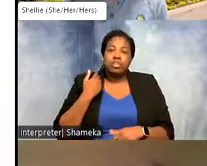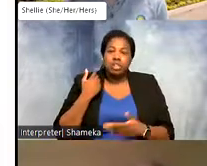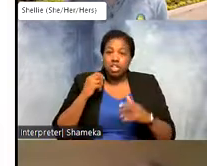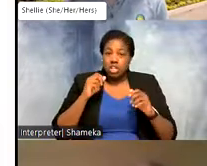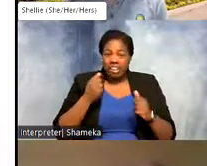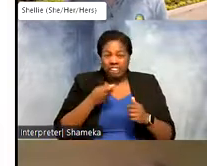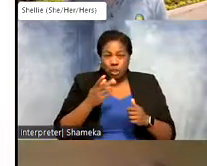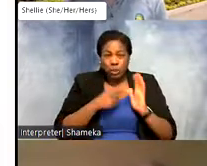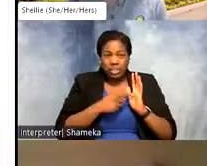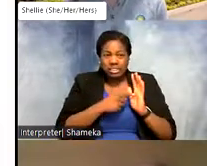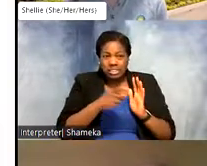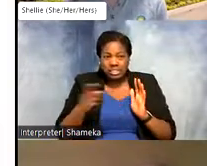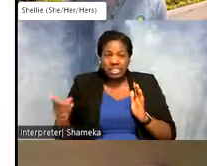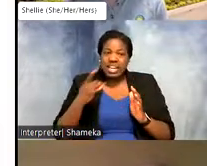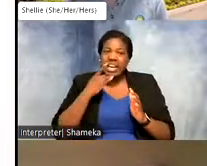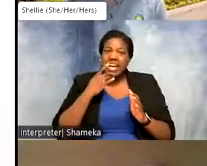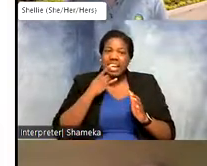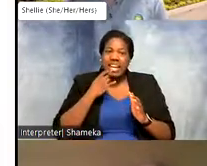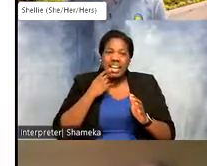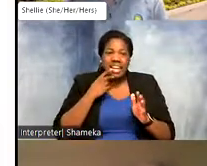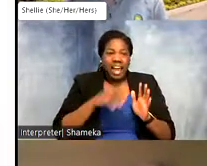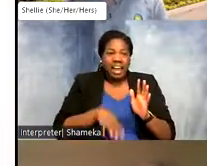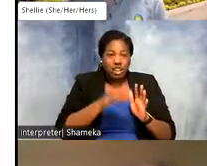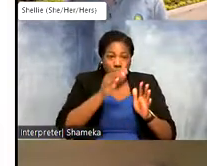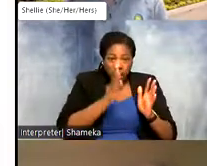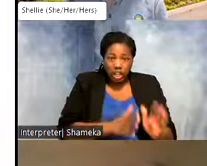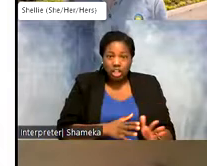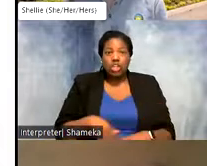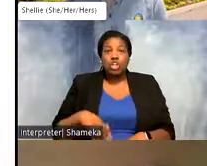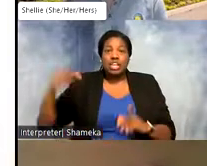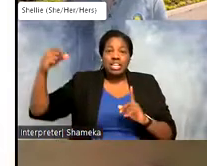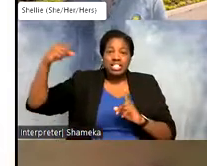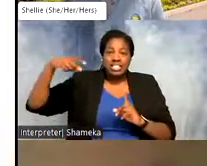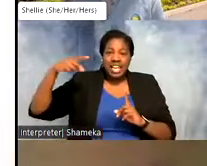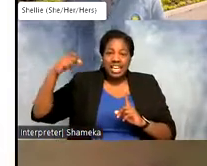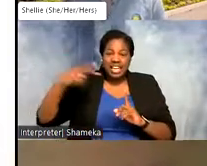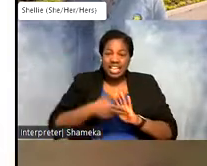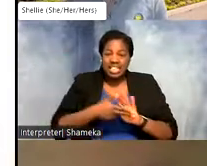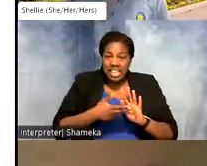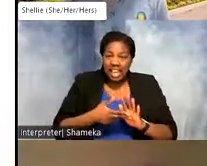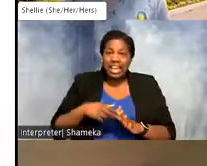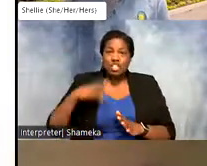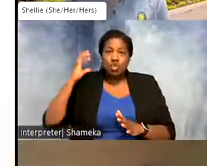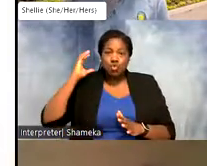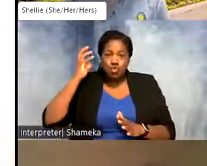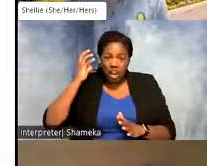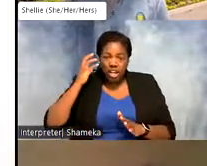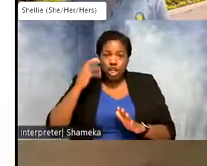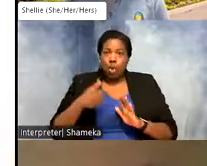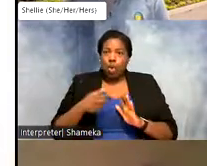here are light level geolocators, satellite tags, radio tags. And all of these tags can determine